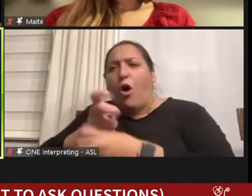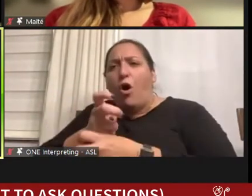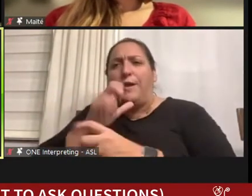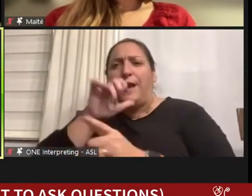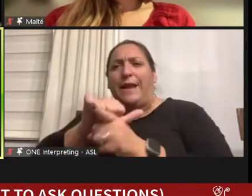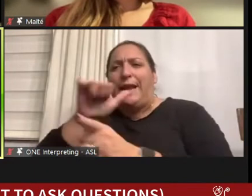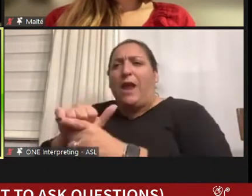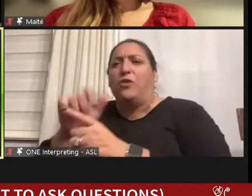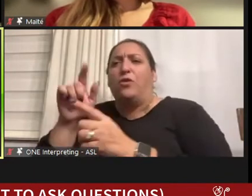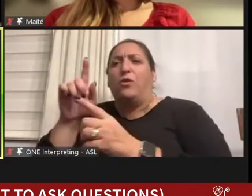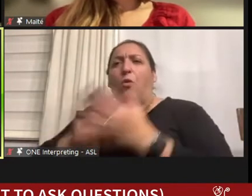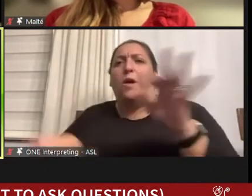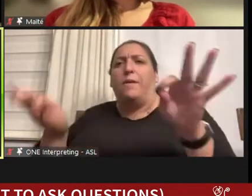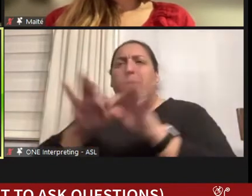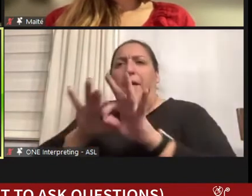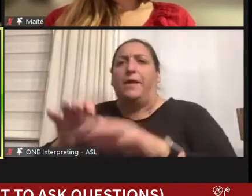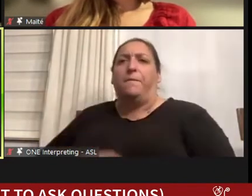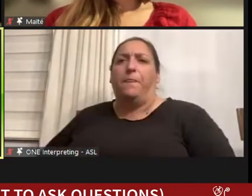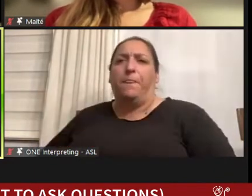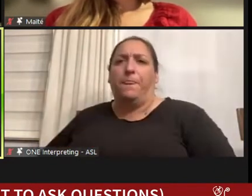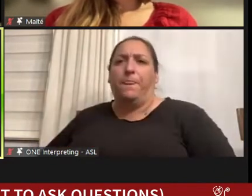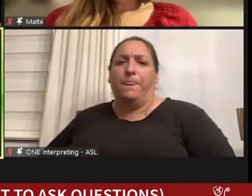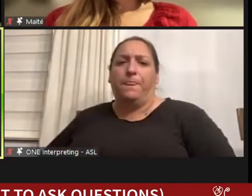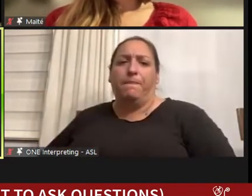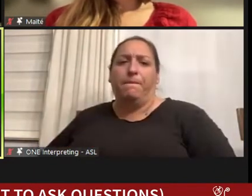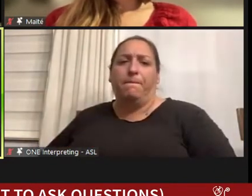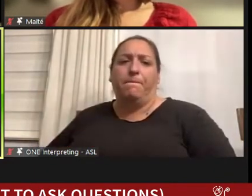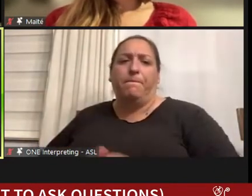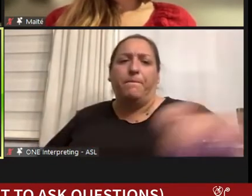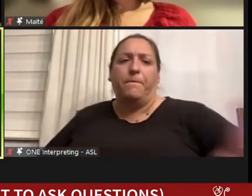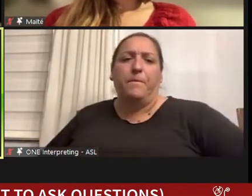damage to the patient. >>PETER POULLOS: